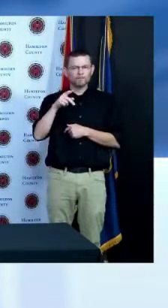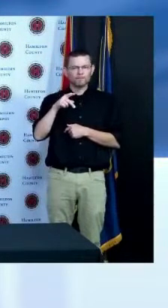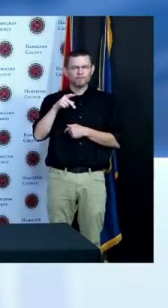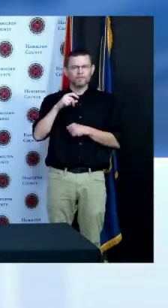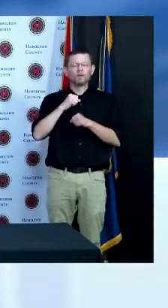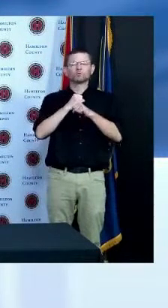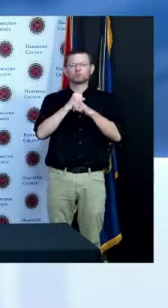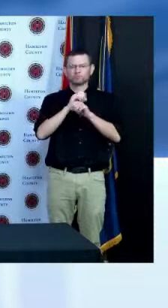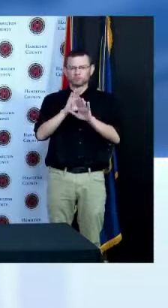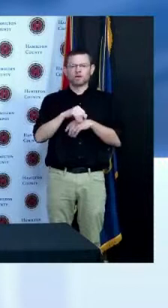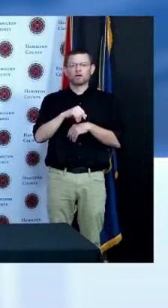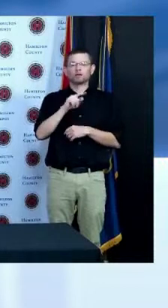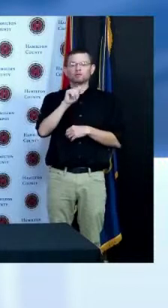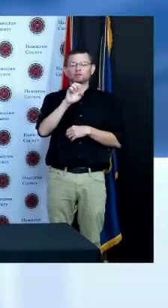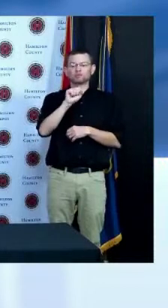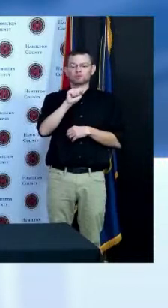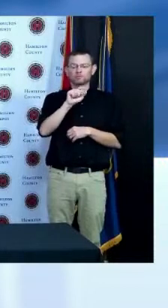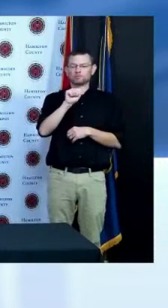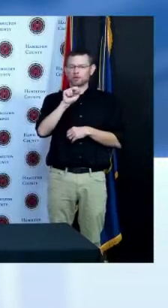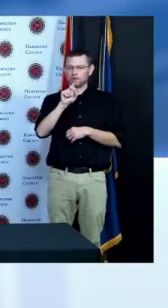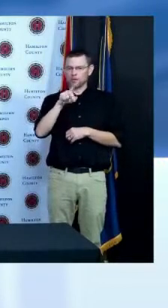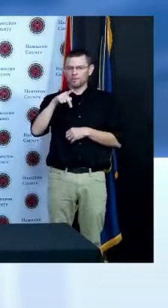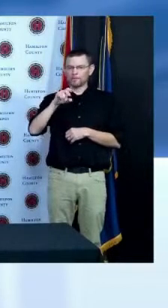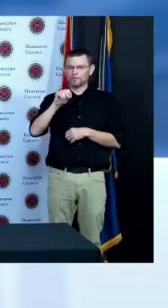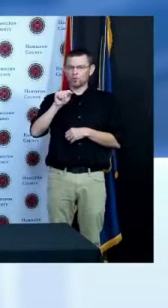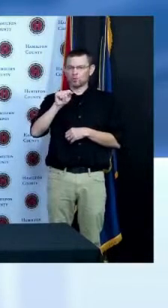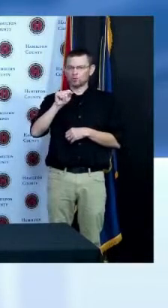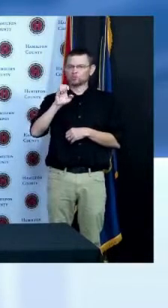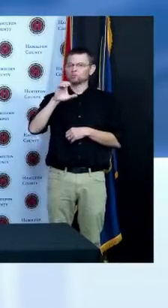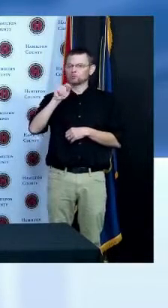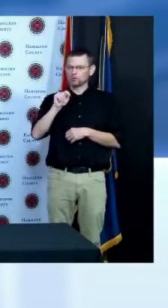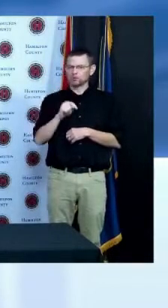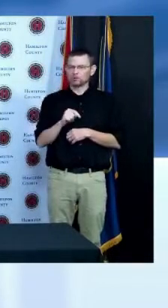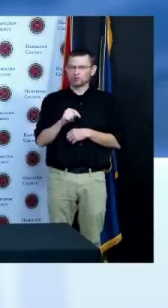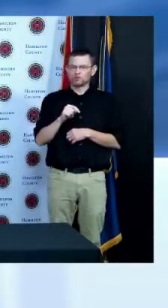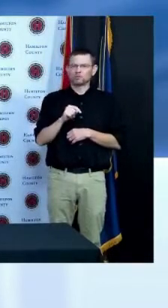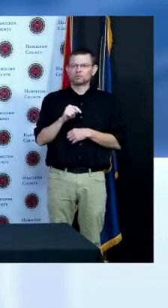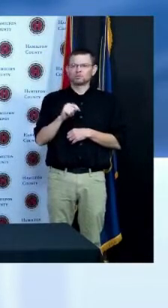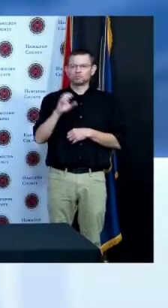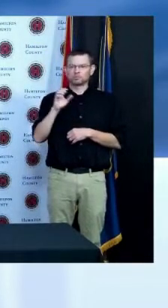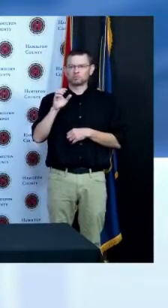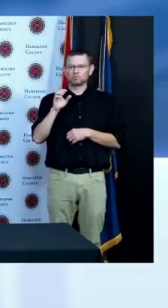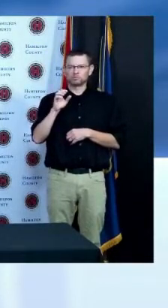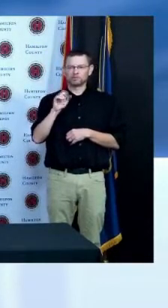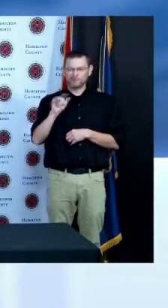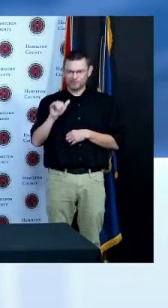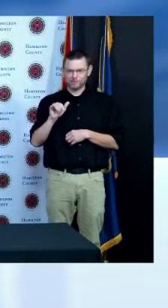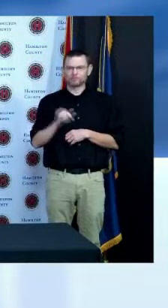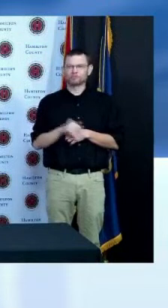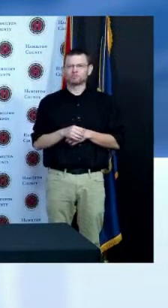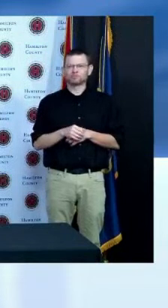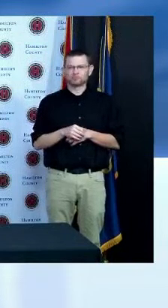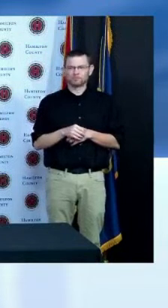week if you want to go grocery shopping and get vaccinated without an appointment Krogers will be